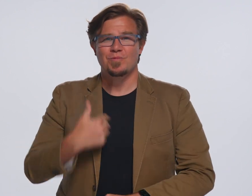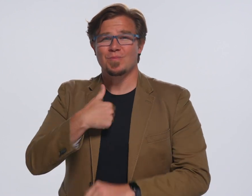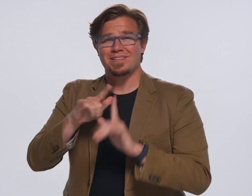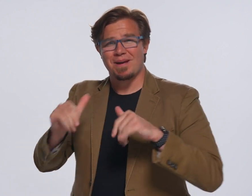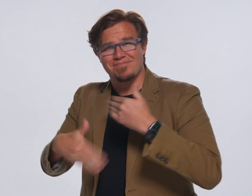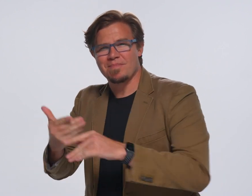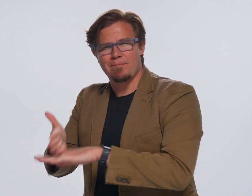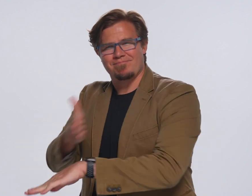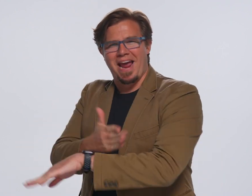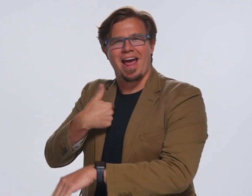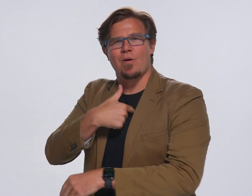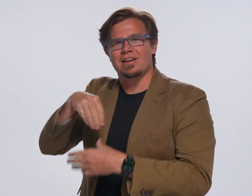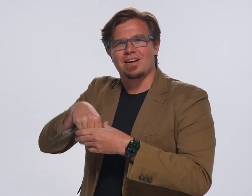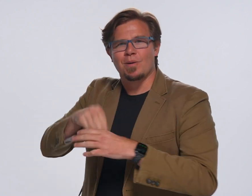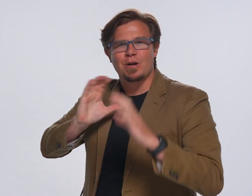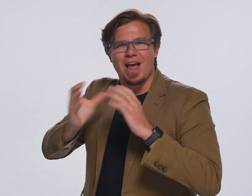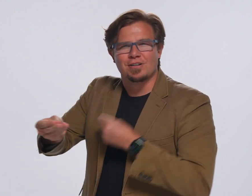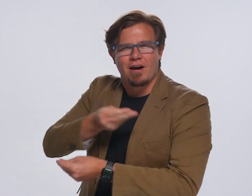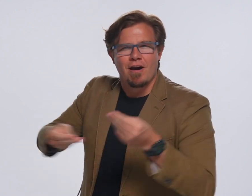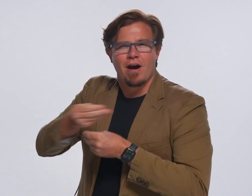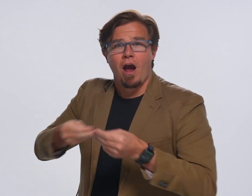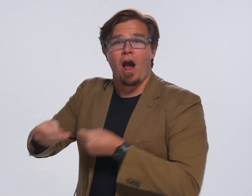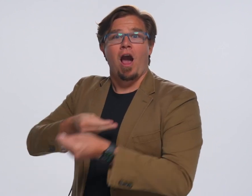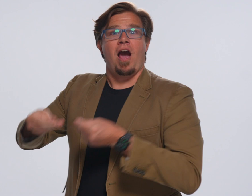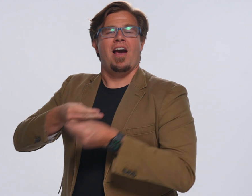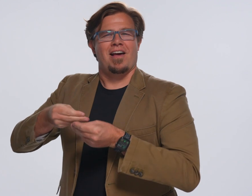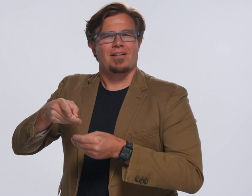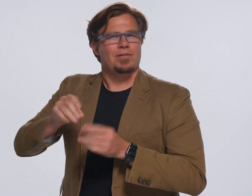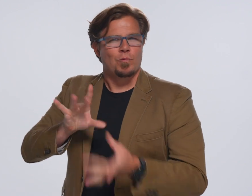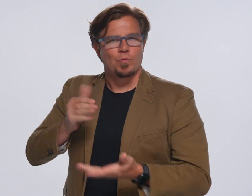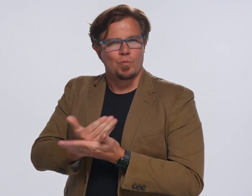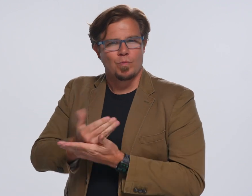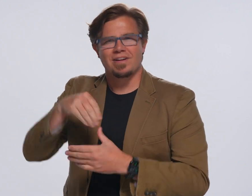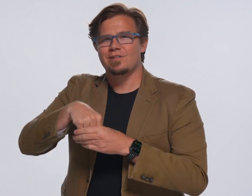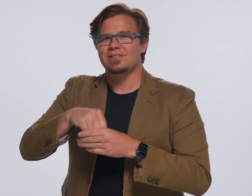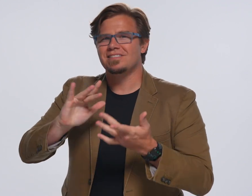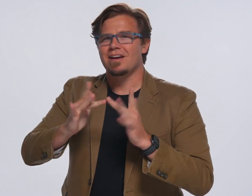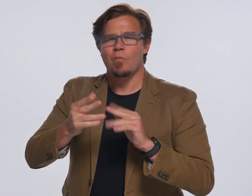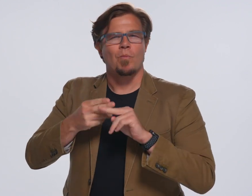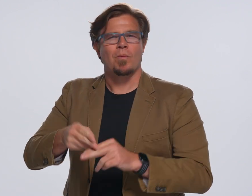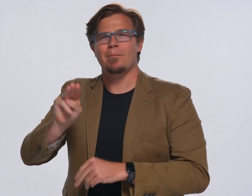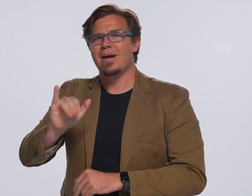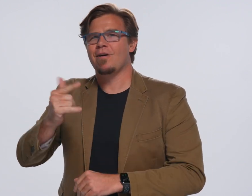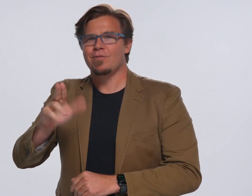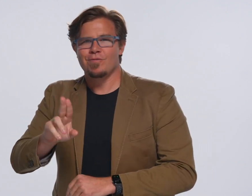At the same time, to improve our communication between our internal teams, we have launched a new intranet called MyGU.